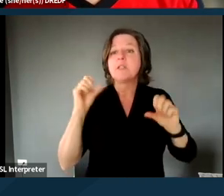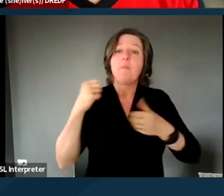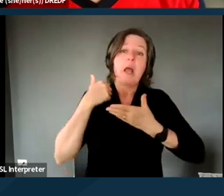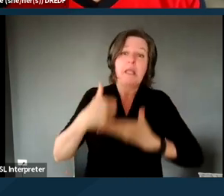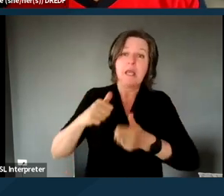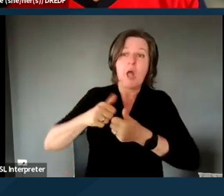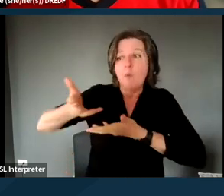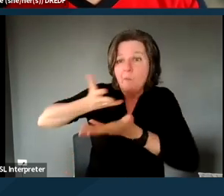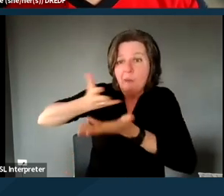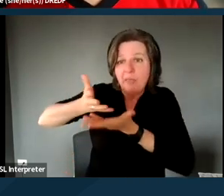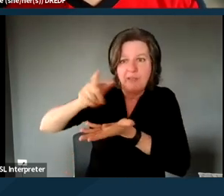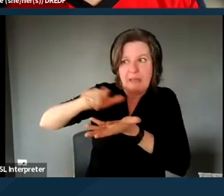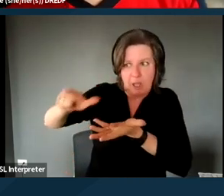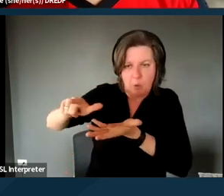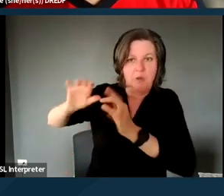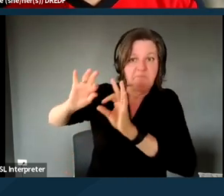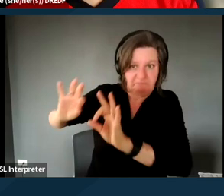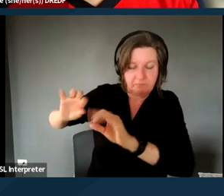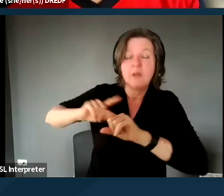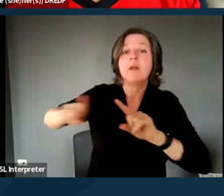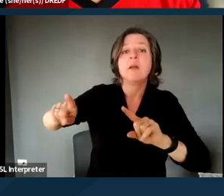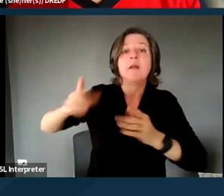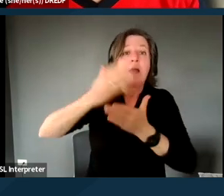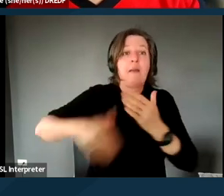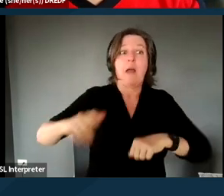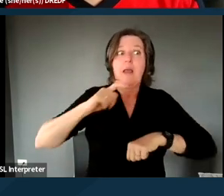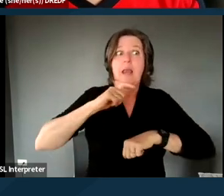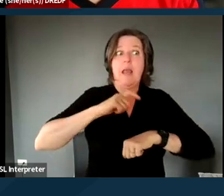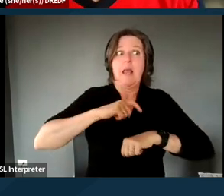but at some level a landlord can be quite resistant to that,